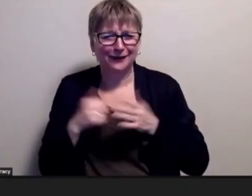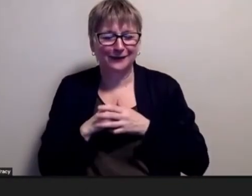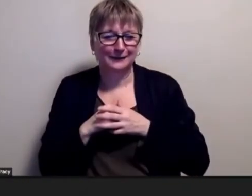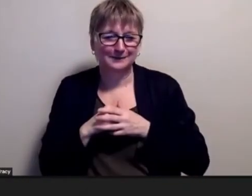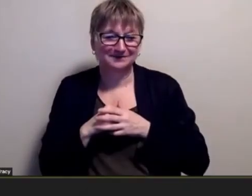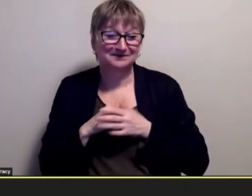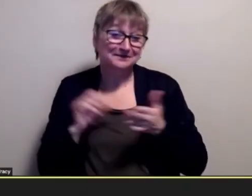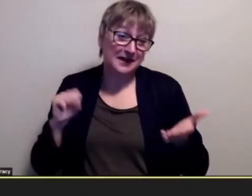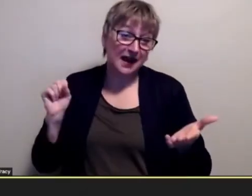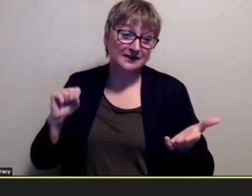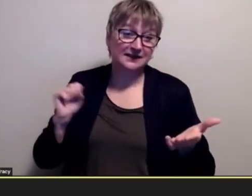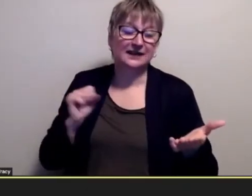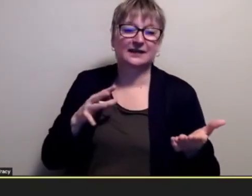did you find that happen sometimes